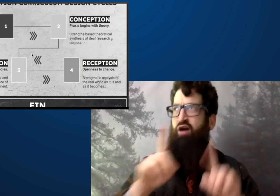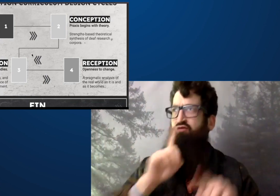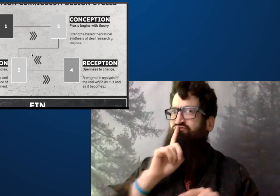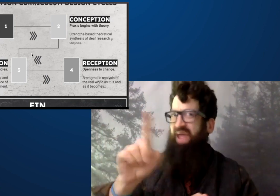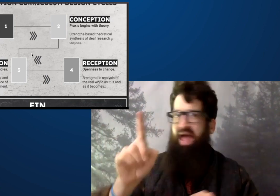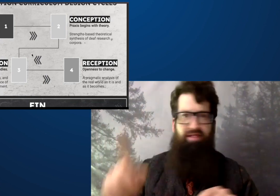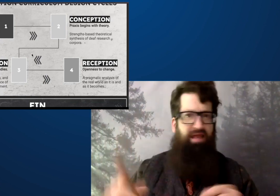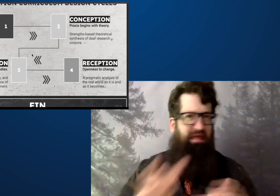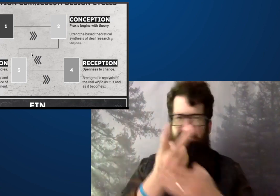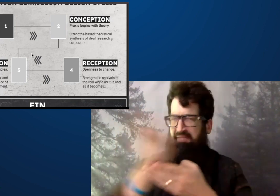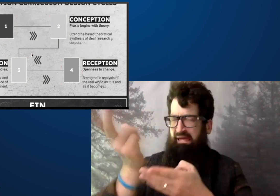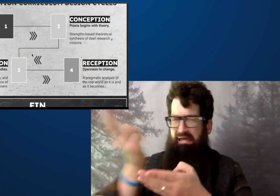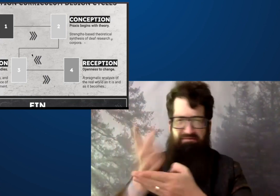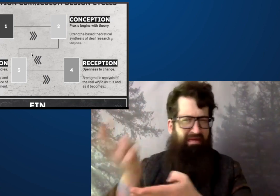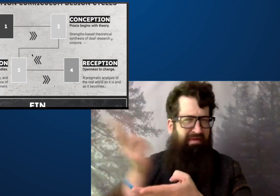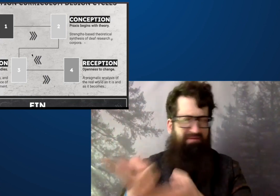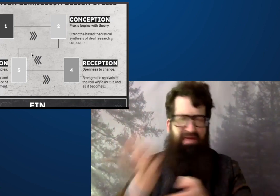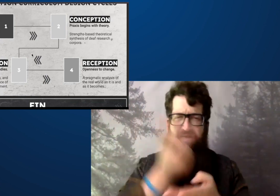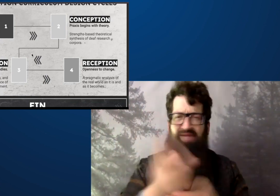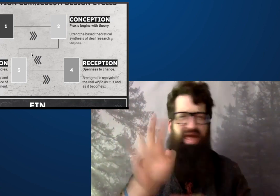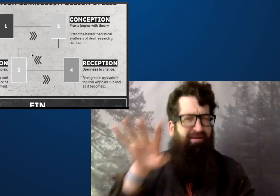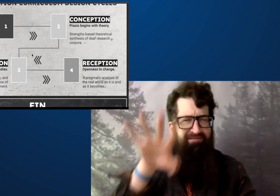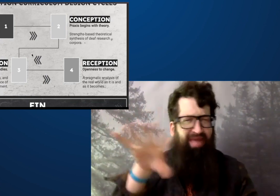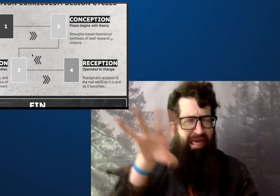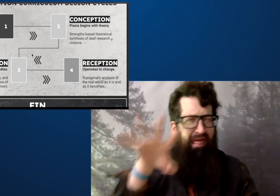Now it's idea may have been okay,